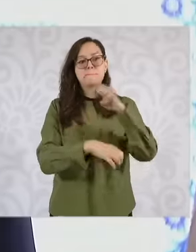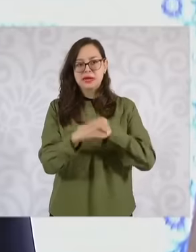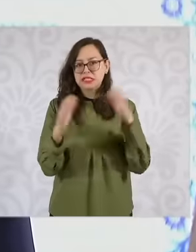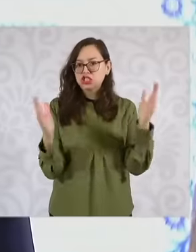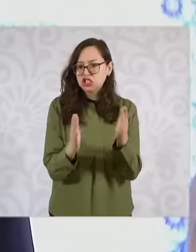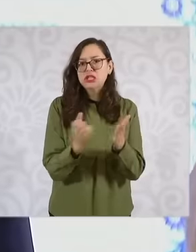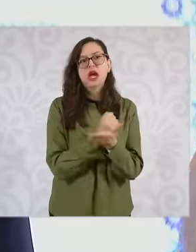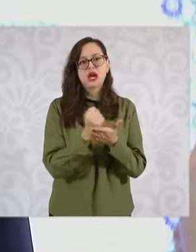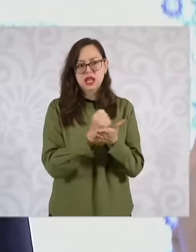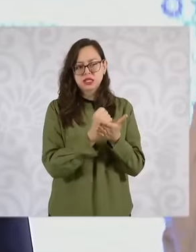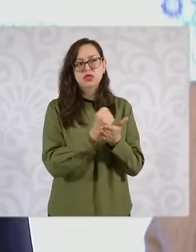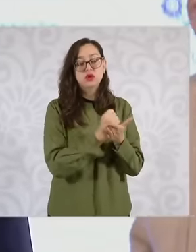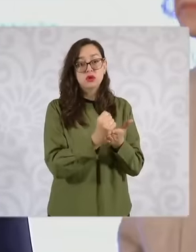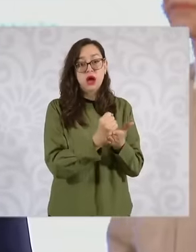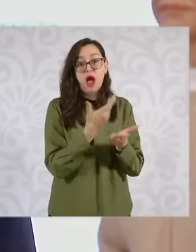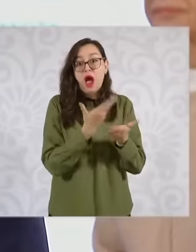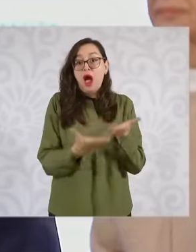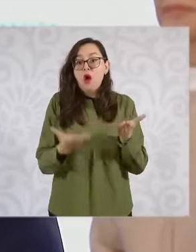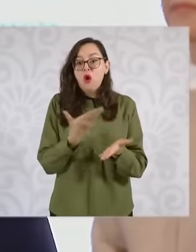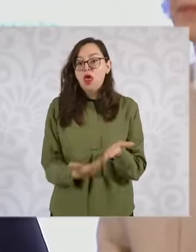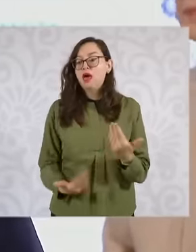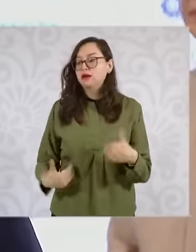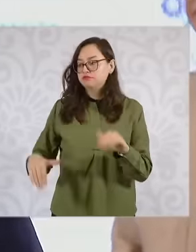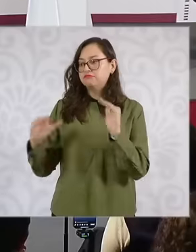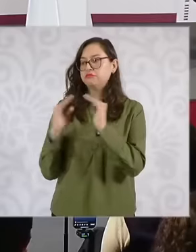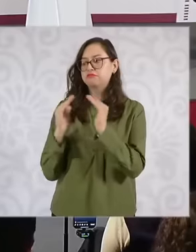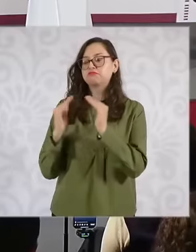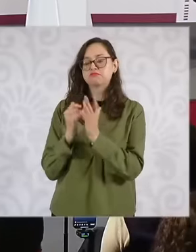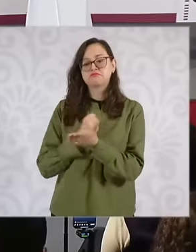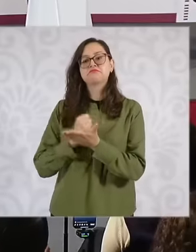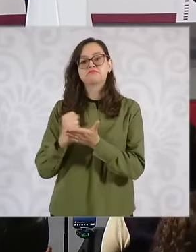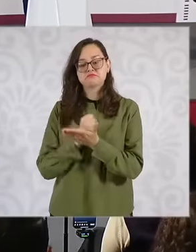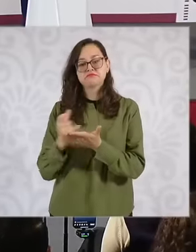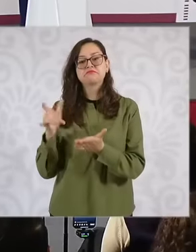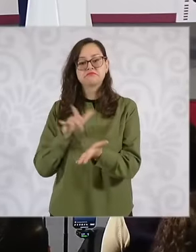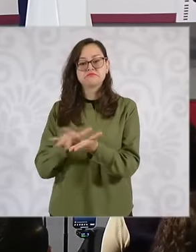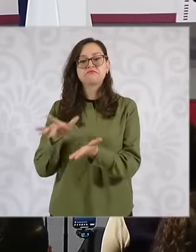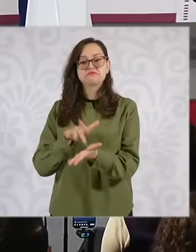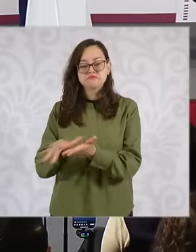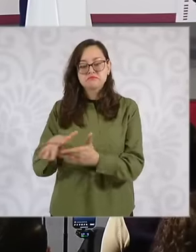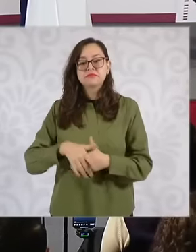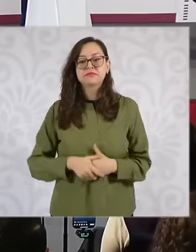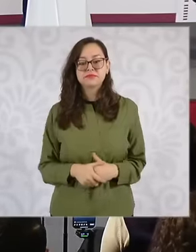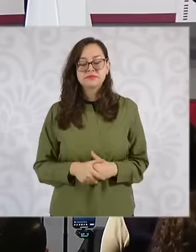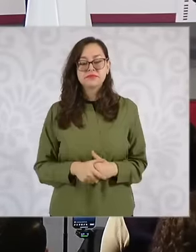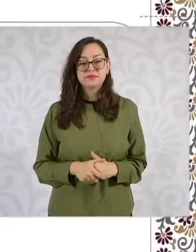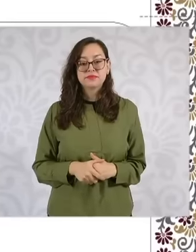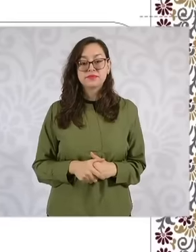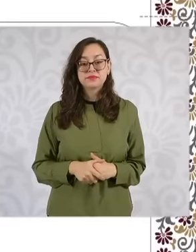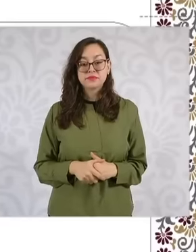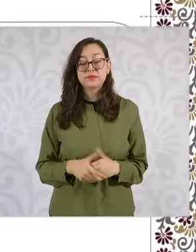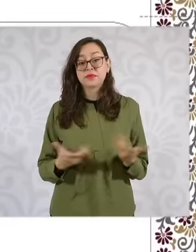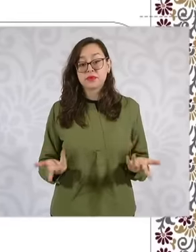support this great program. The Secretariat of Territorial and Urban Agrarian Development,